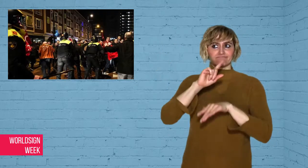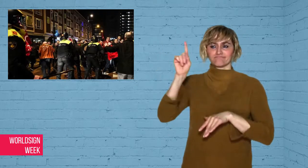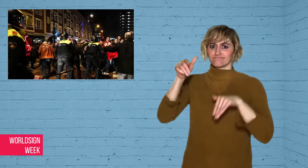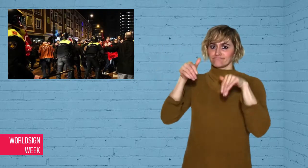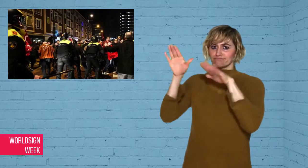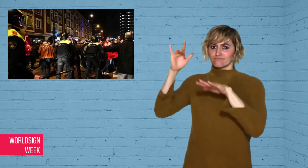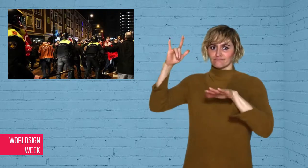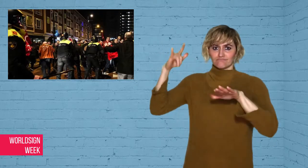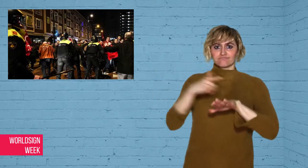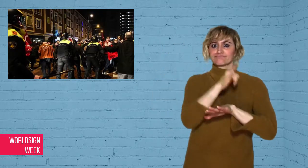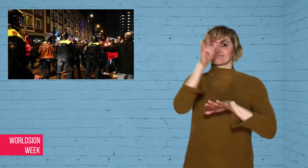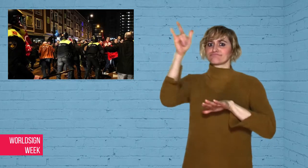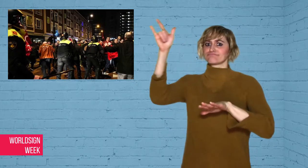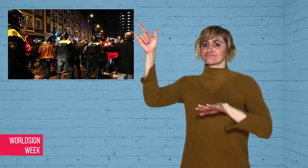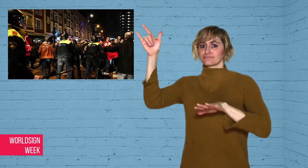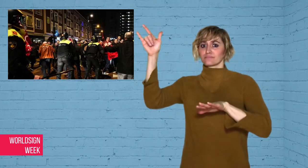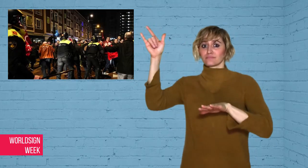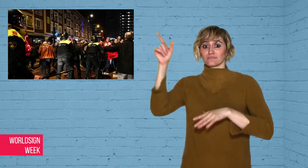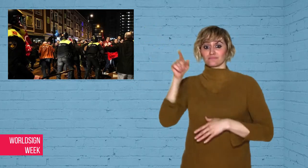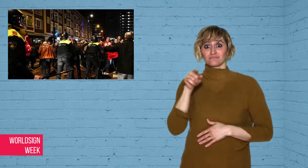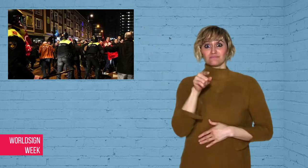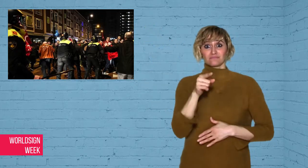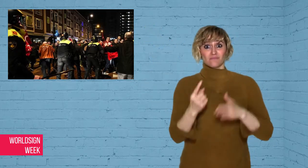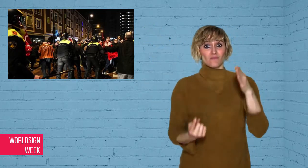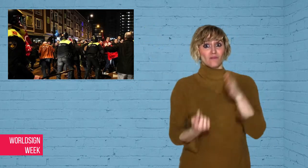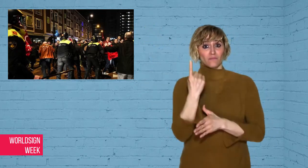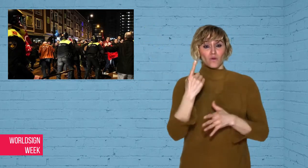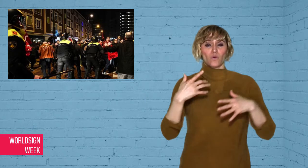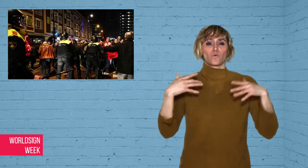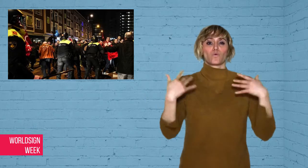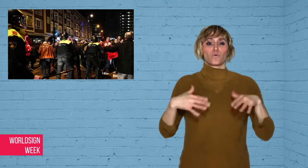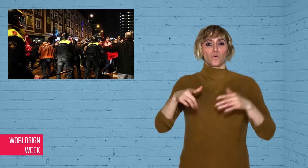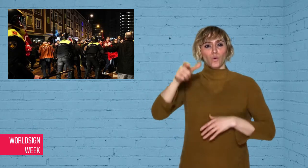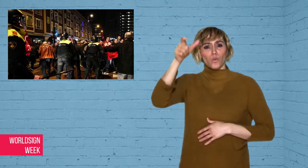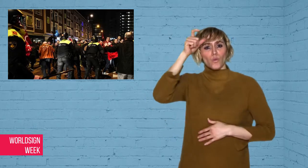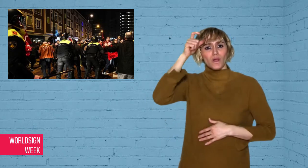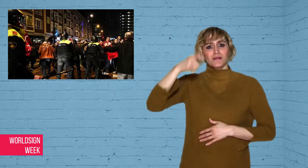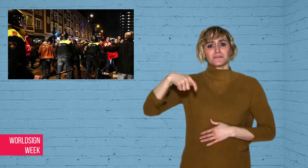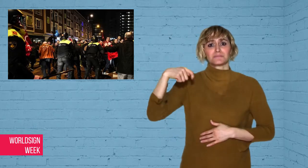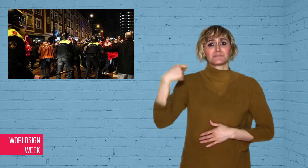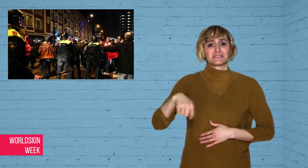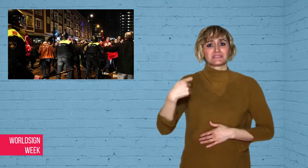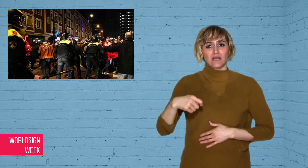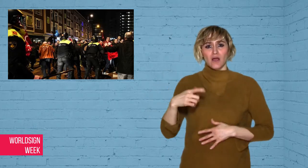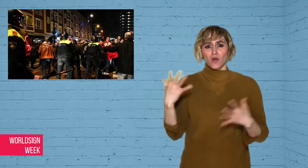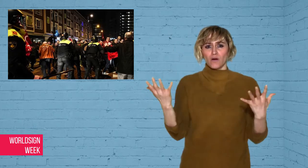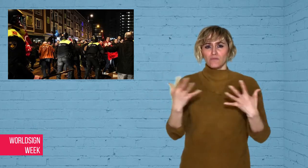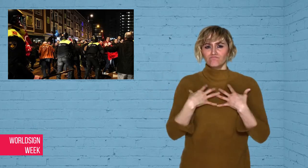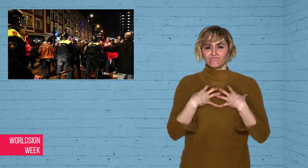rally, an angry Erdogan called the